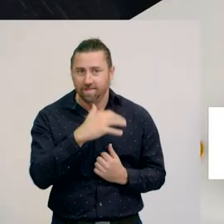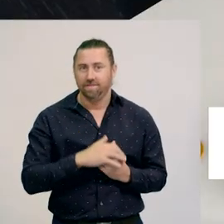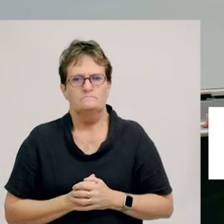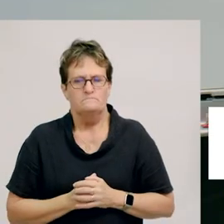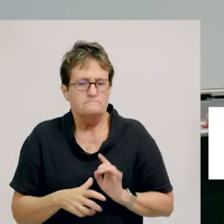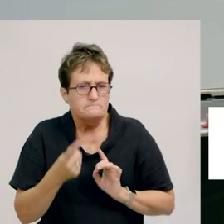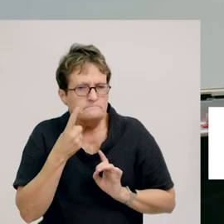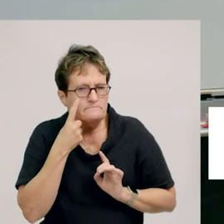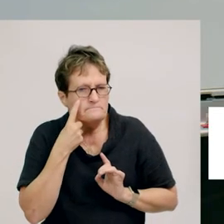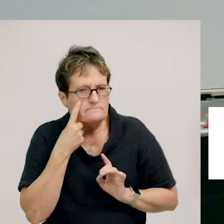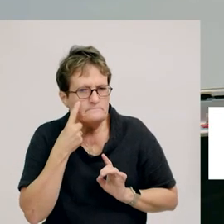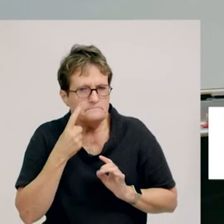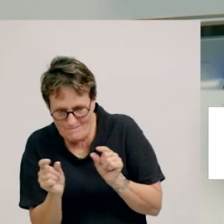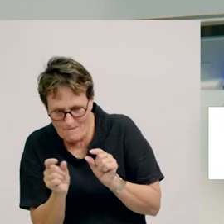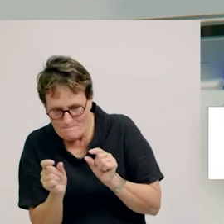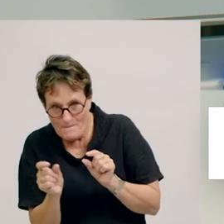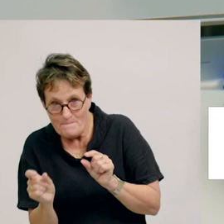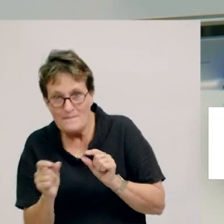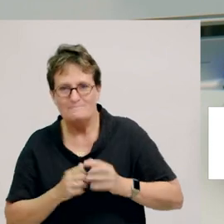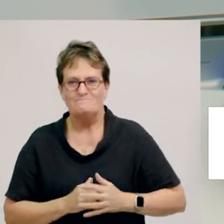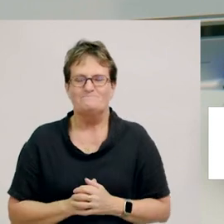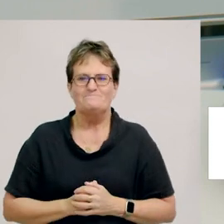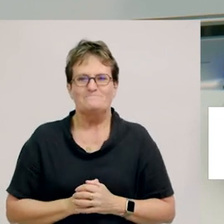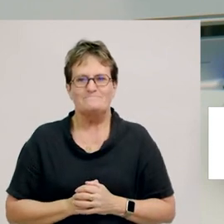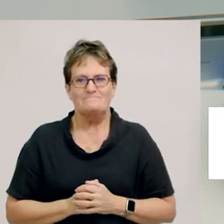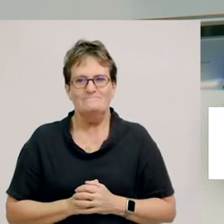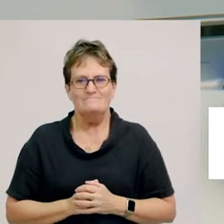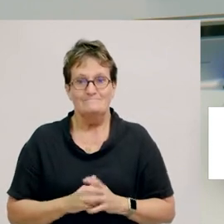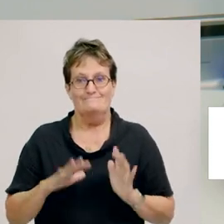and we’re going to explore different types of pushes and pulls in Science.